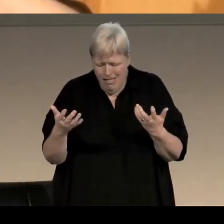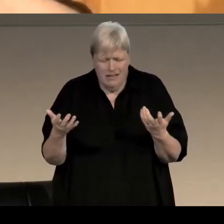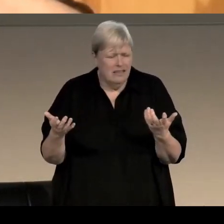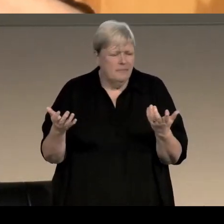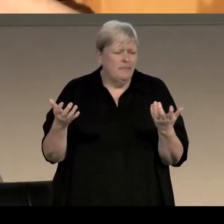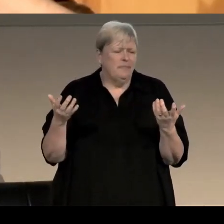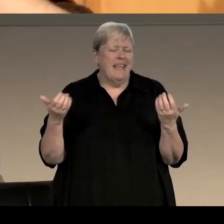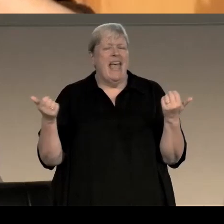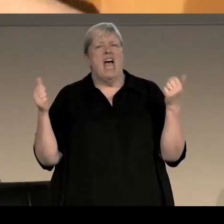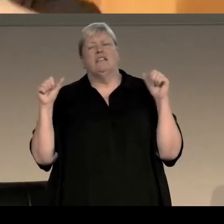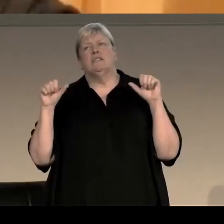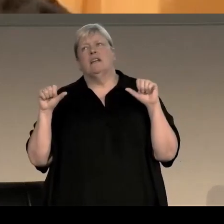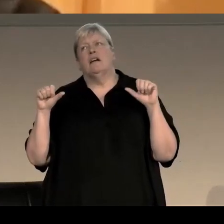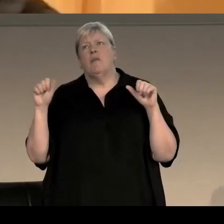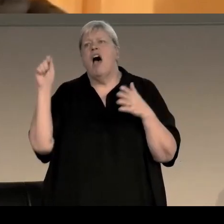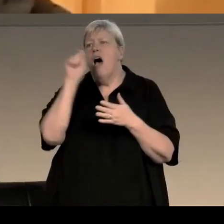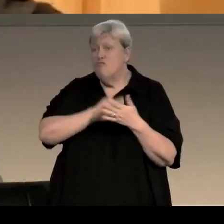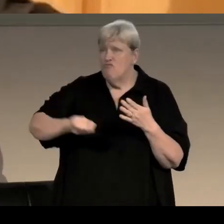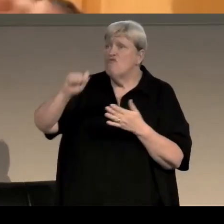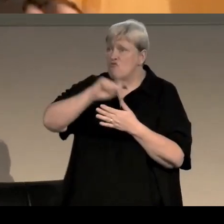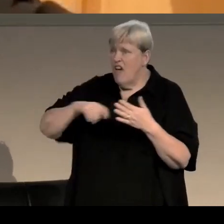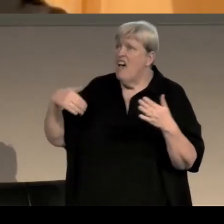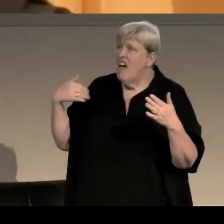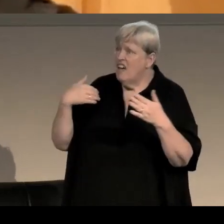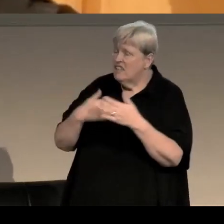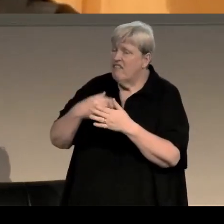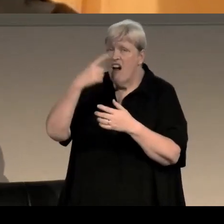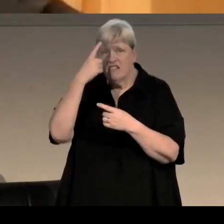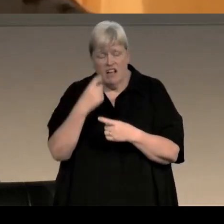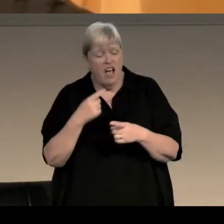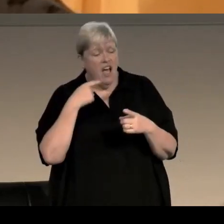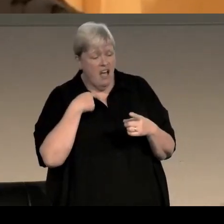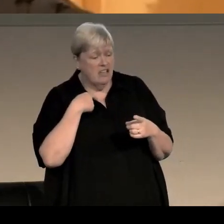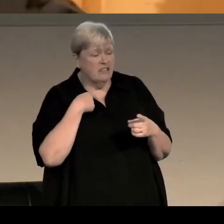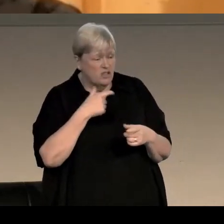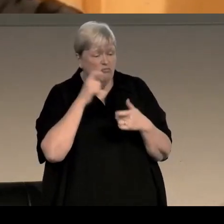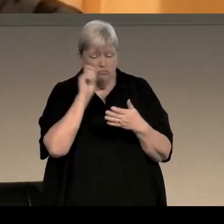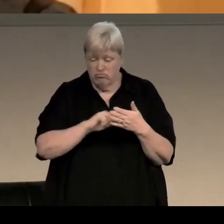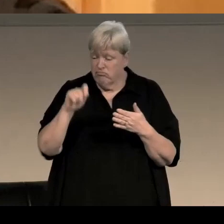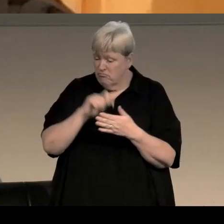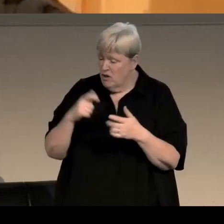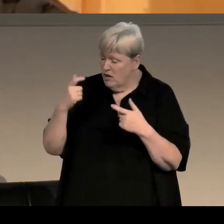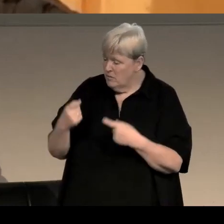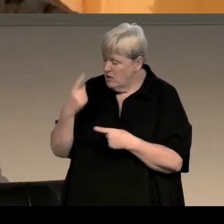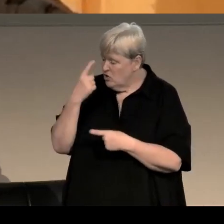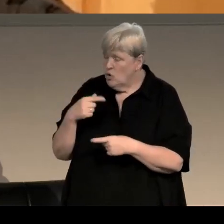And I ended up - I thought "Well I'll write as far as I've planned out and then I'll know what comes next" so i wrote as much as I could, and then I didn't know what happened next,